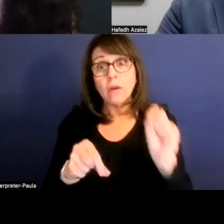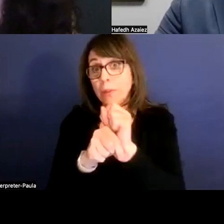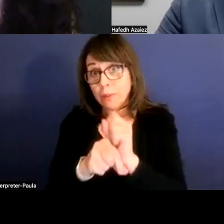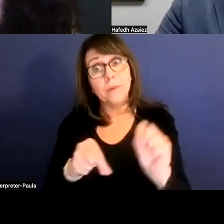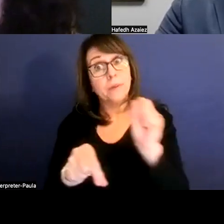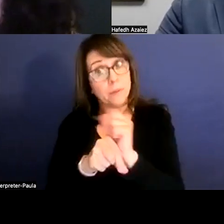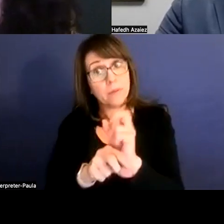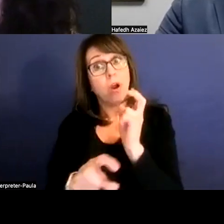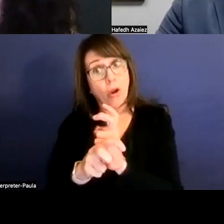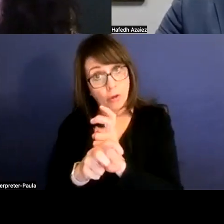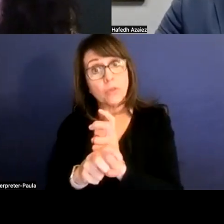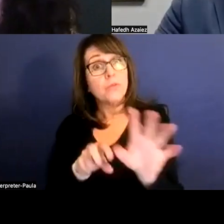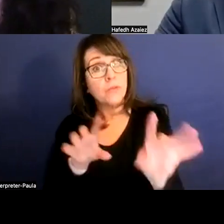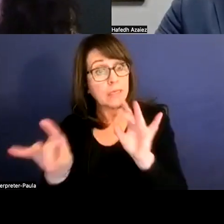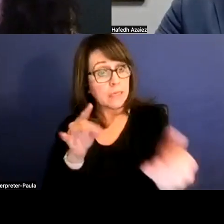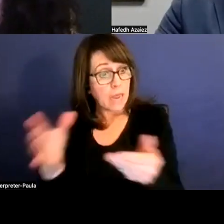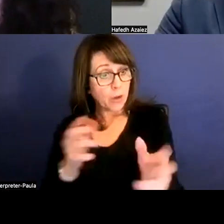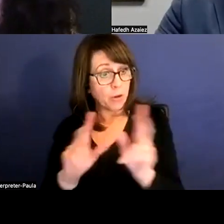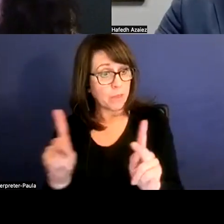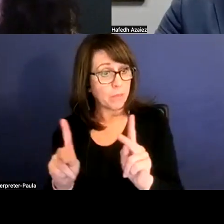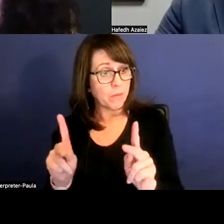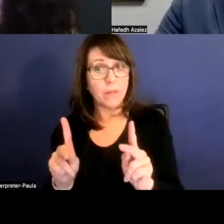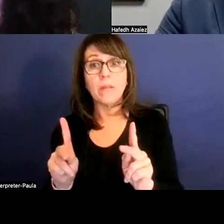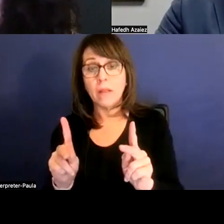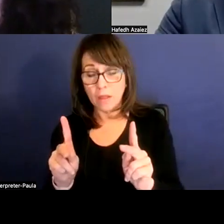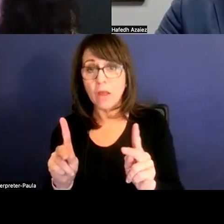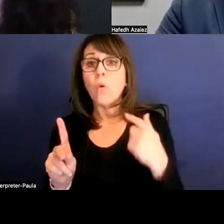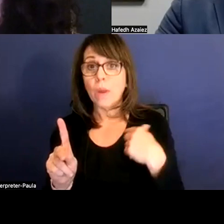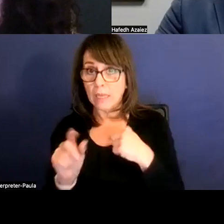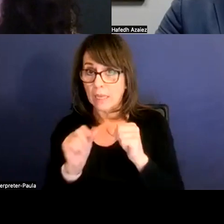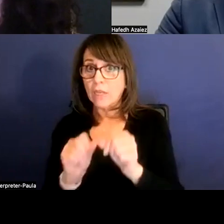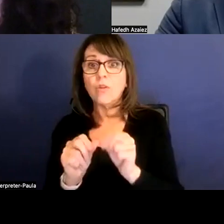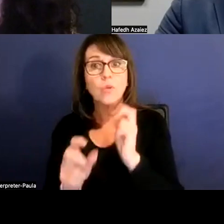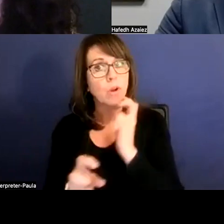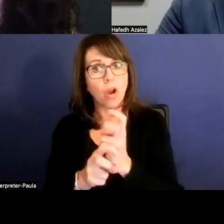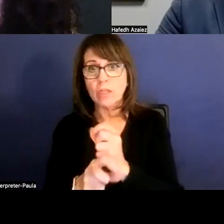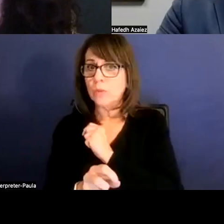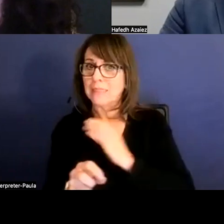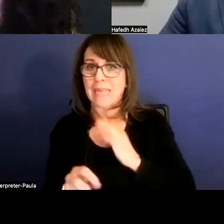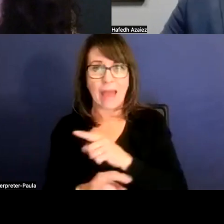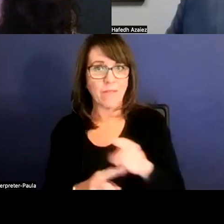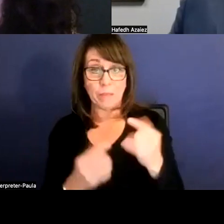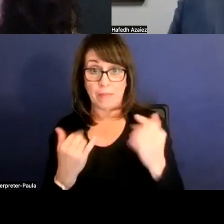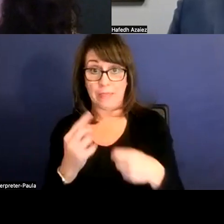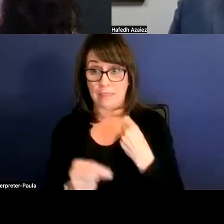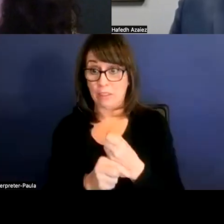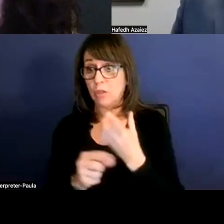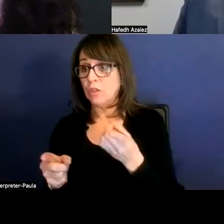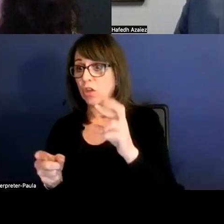and we continue to work hard to staff them. What we did this year, Dr. Azaiez mentioned earlier,